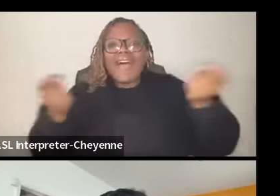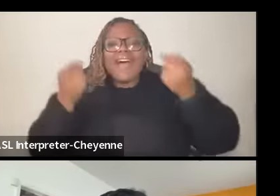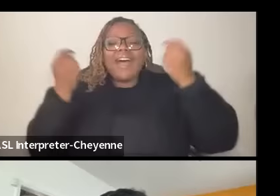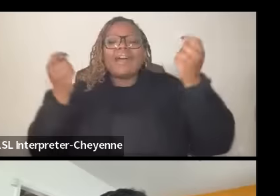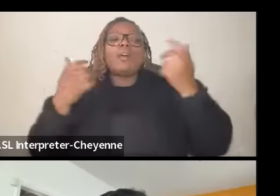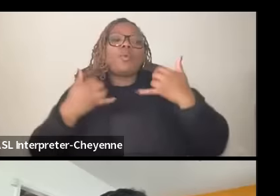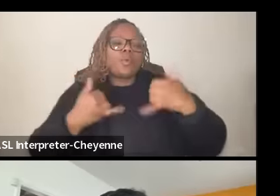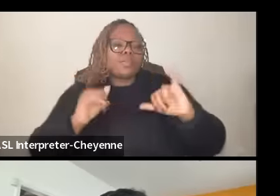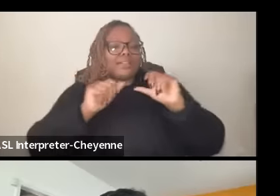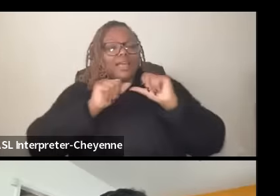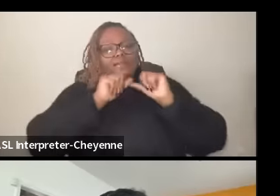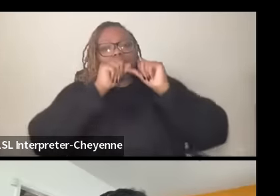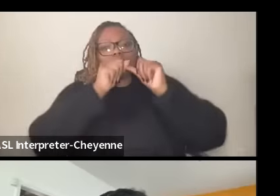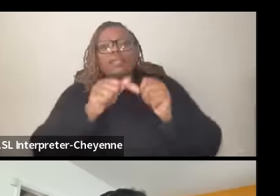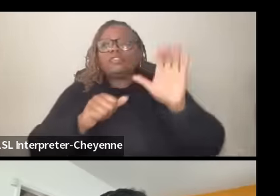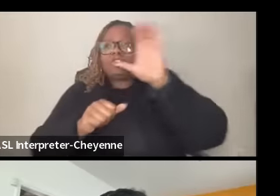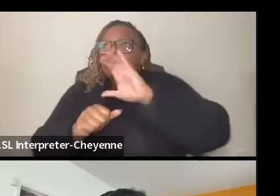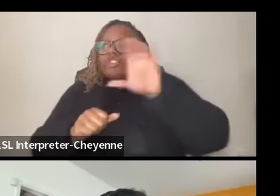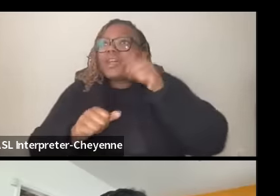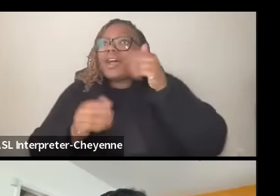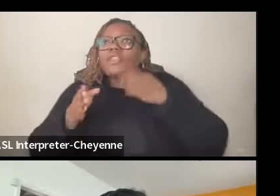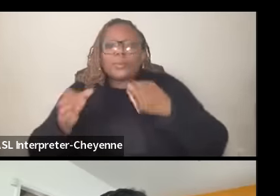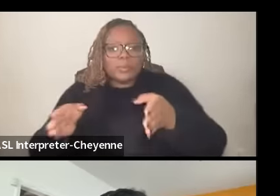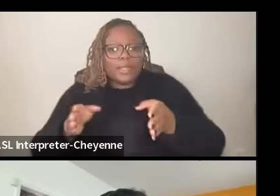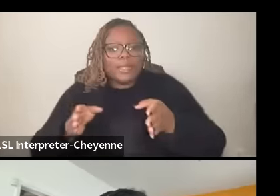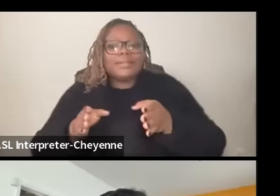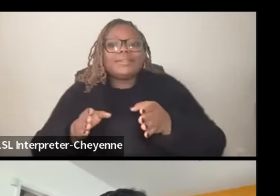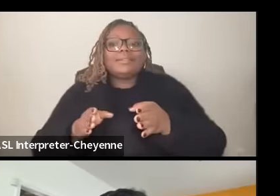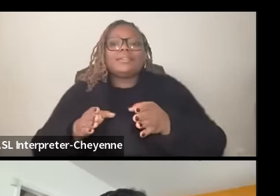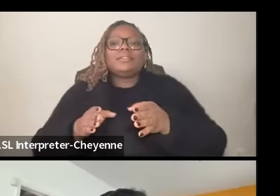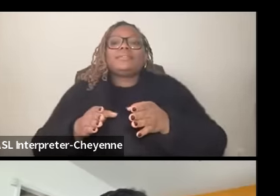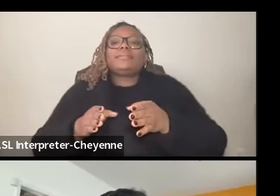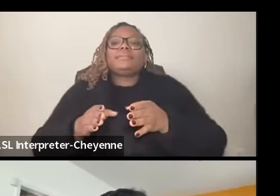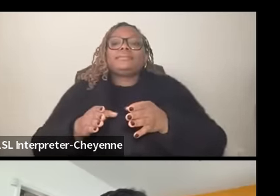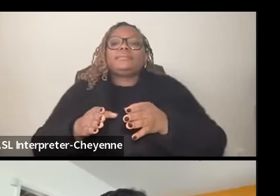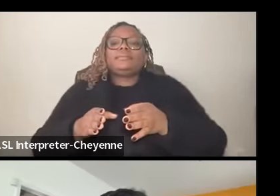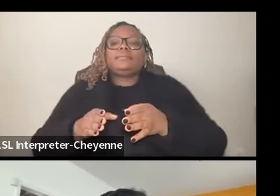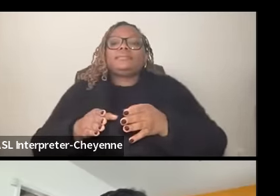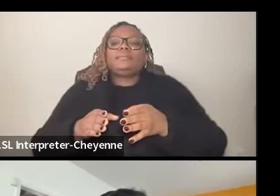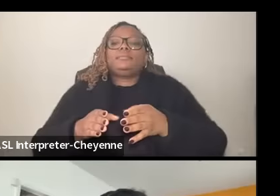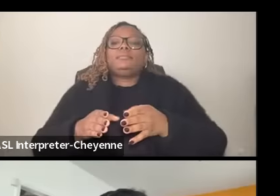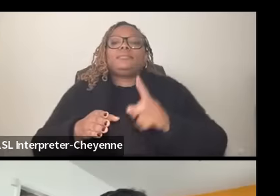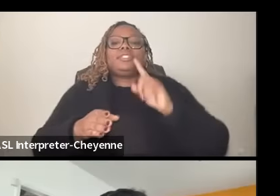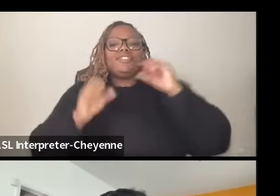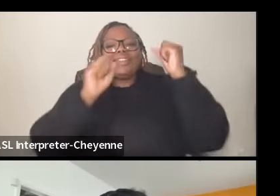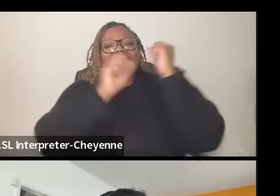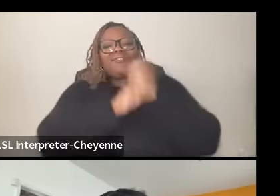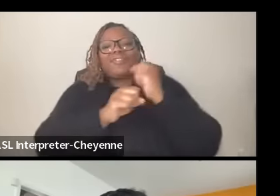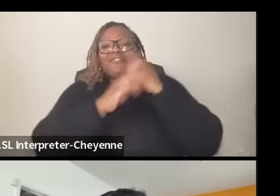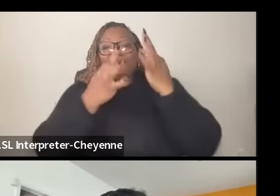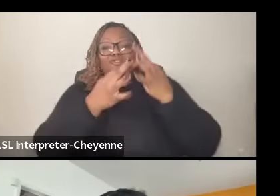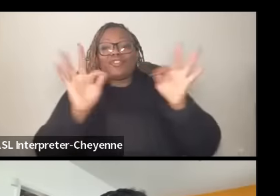to continue to look for other ways to to uh you know to fight for freedom because it is not an